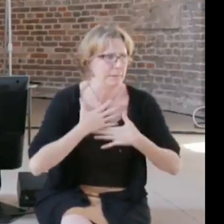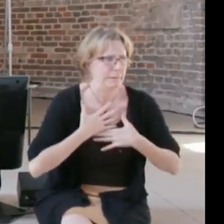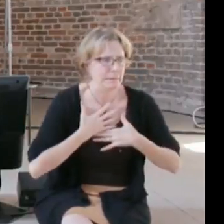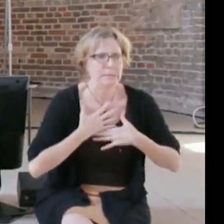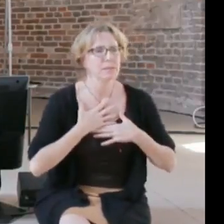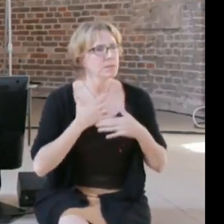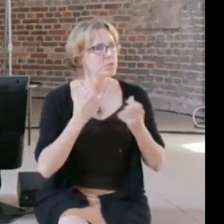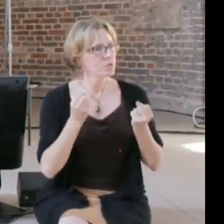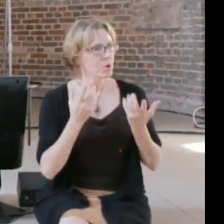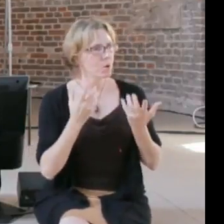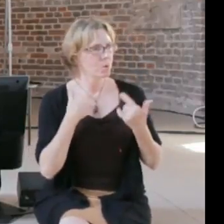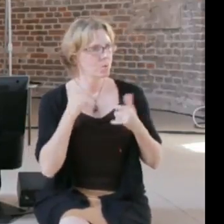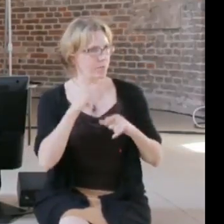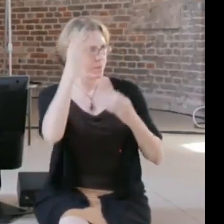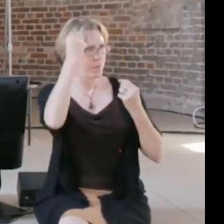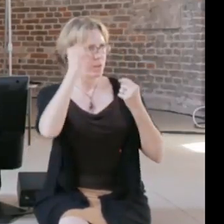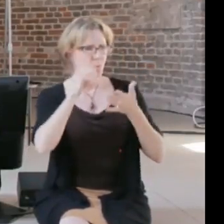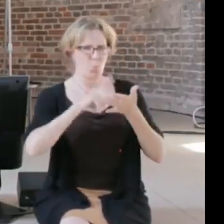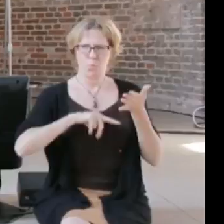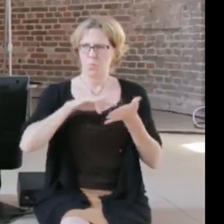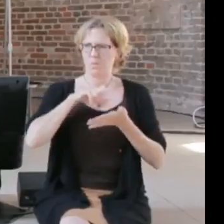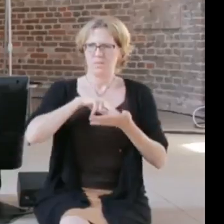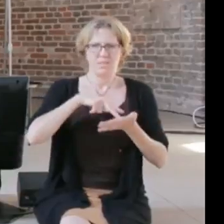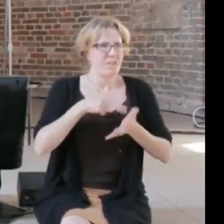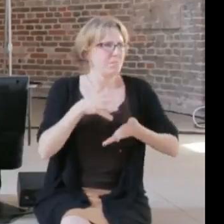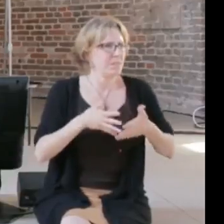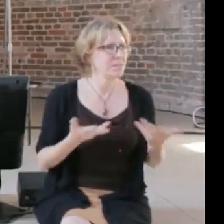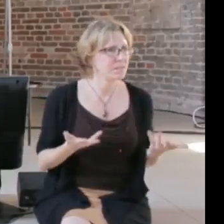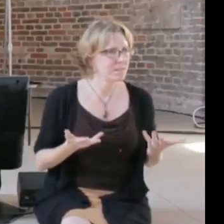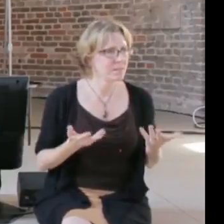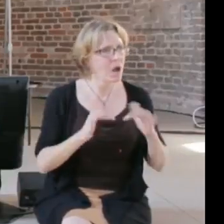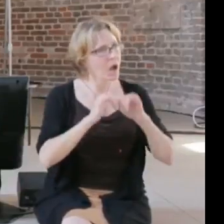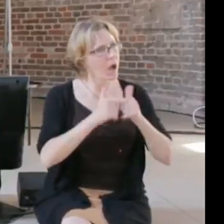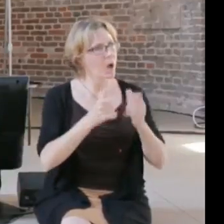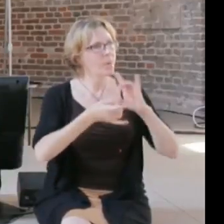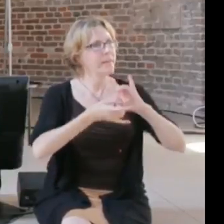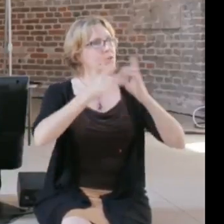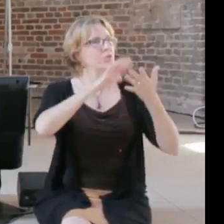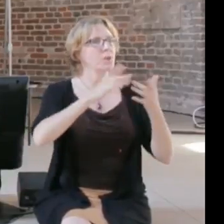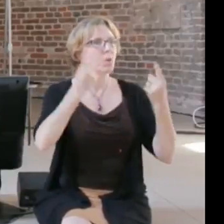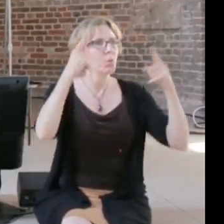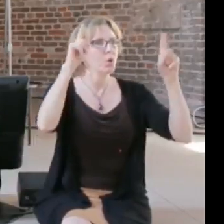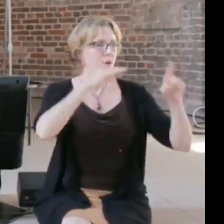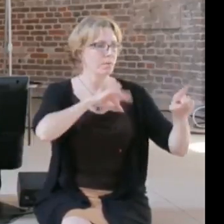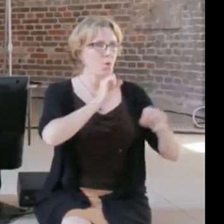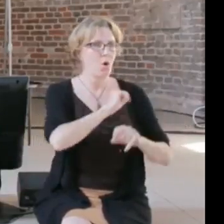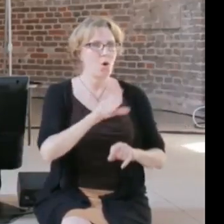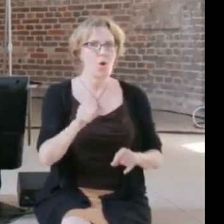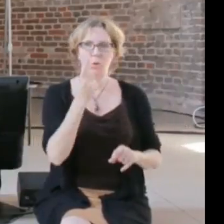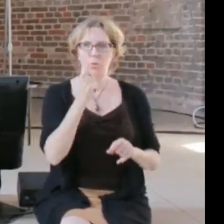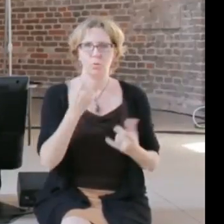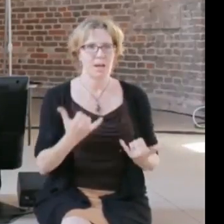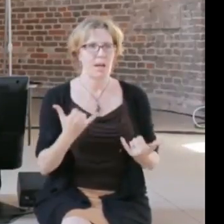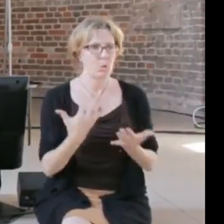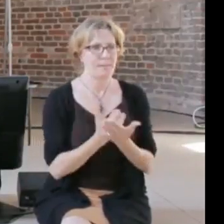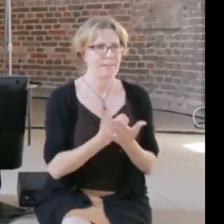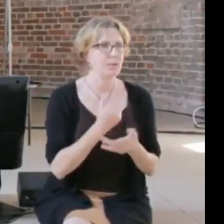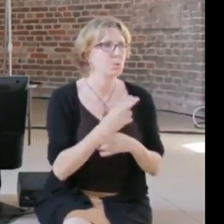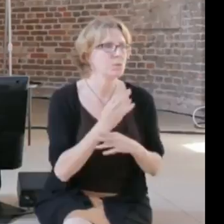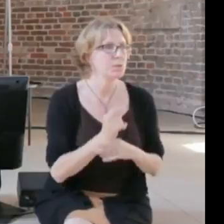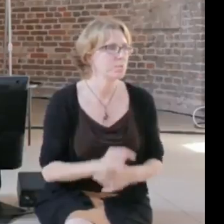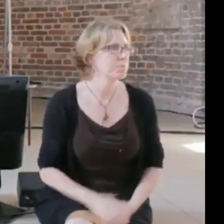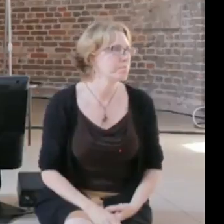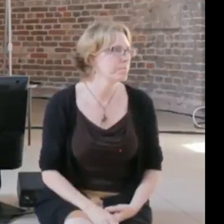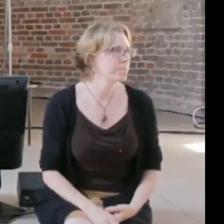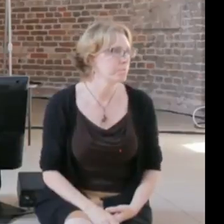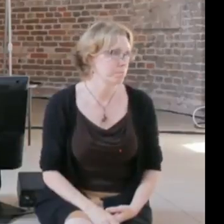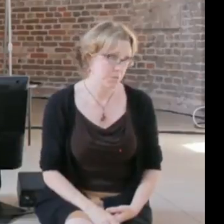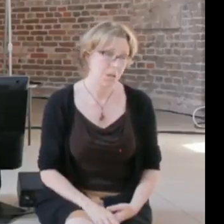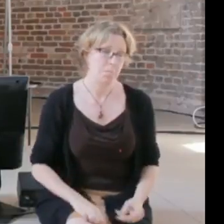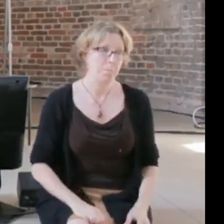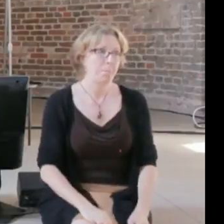actually makes sense and works for everybody who is already using it today.